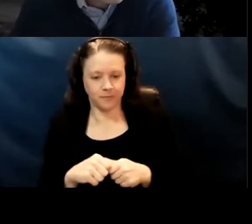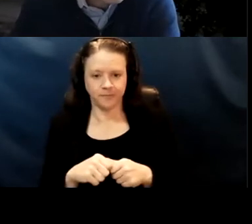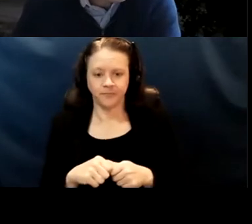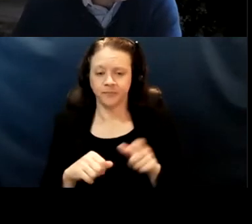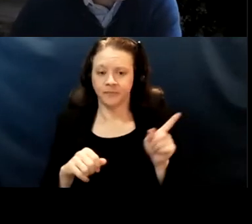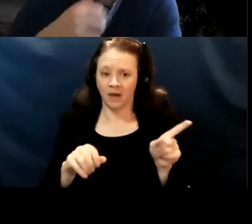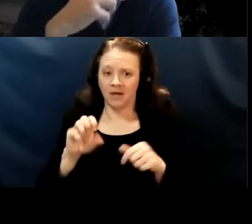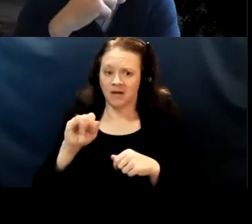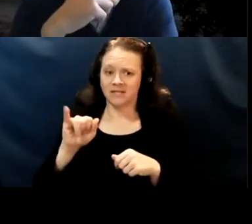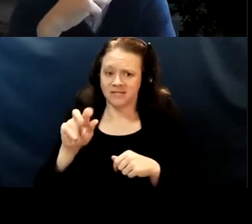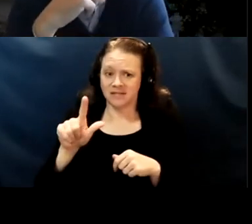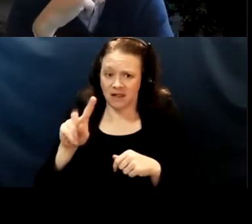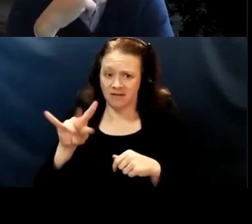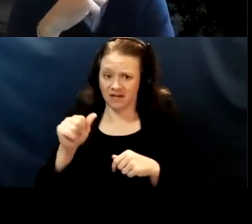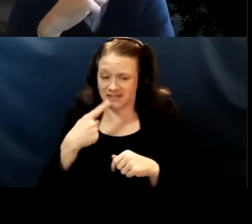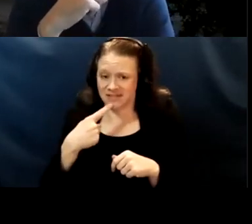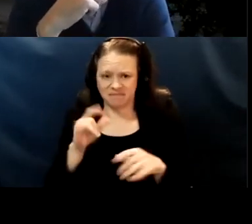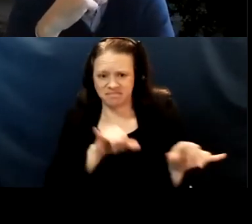This is Sylvia and thinking about how,